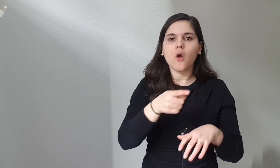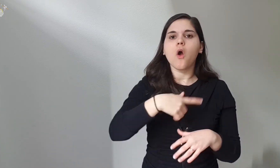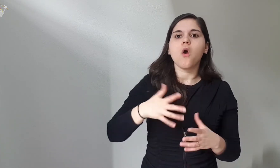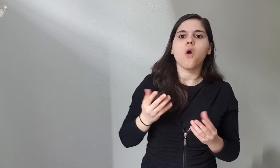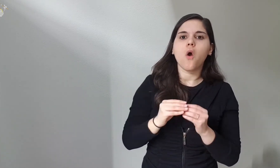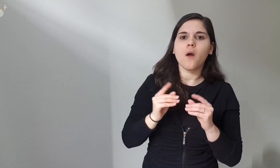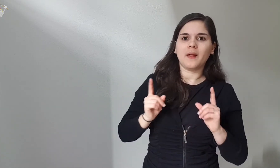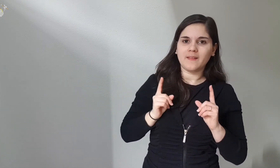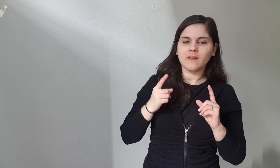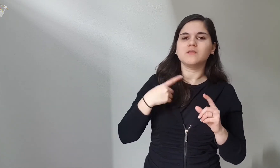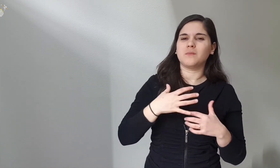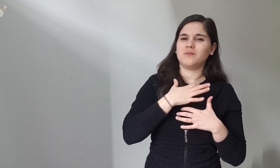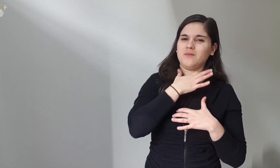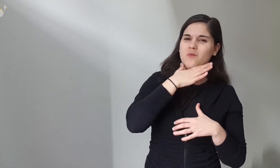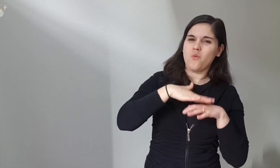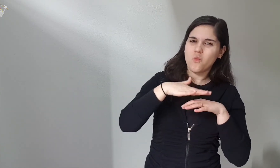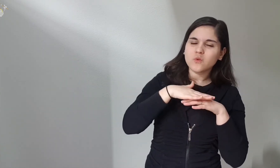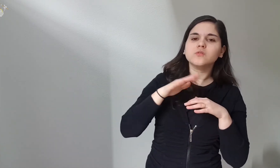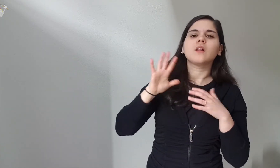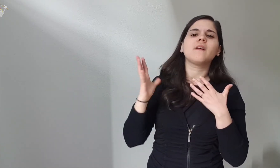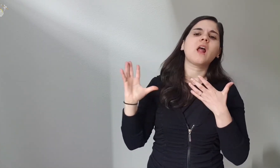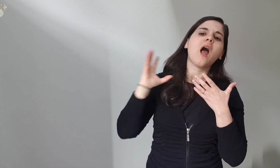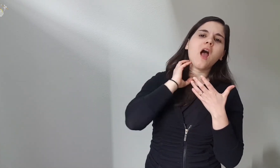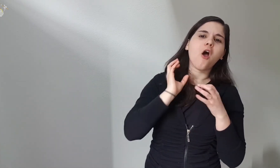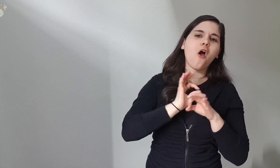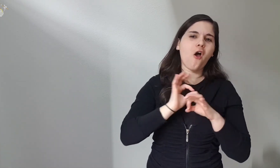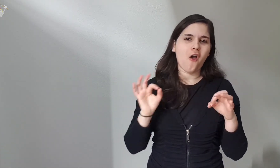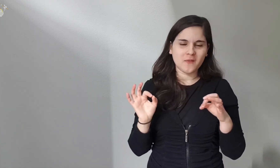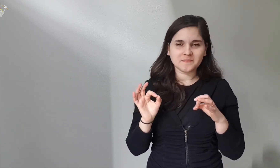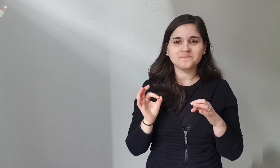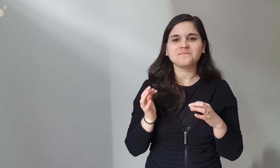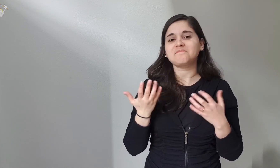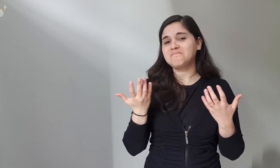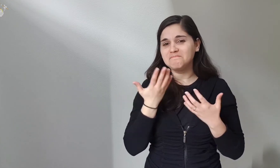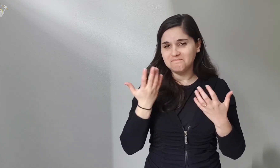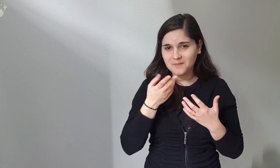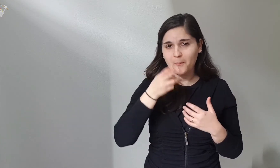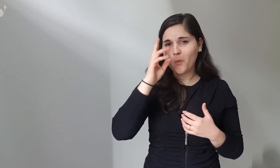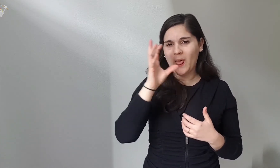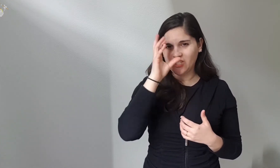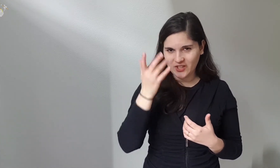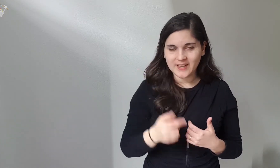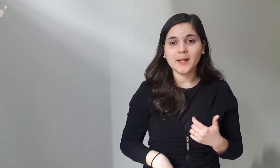with the rings they can defend themselves from their bites. It's more of a legend.